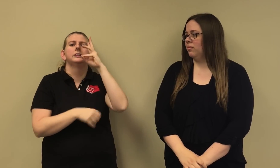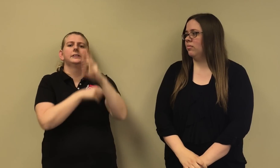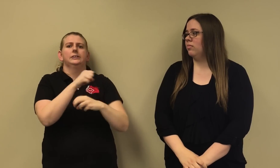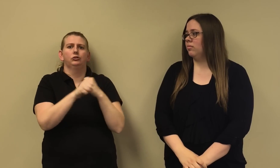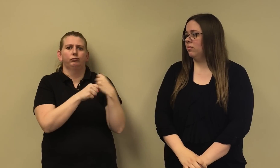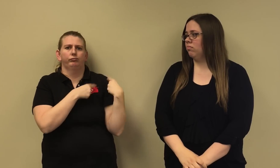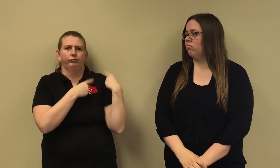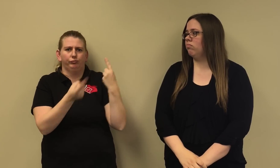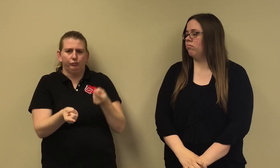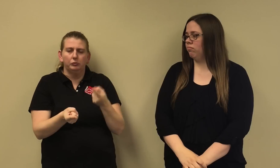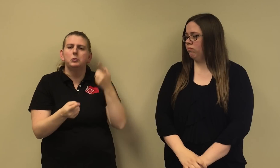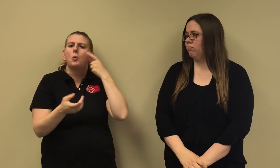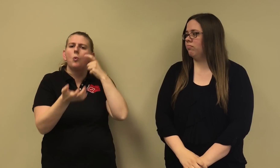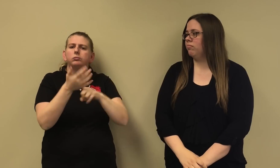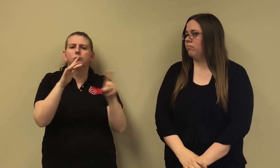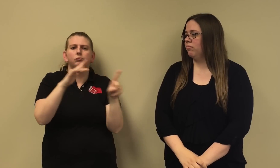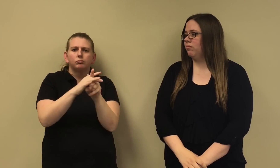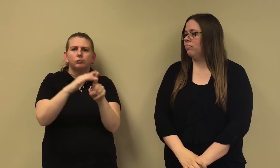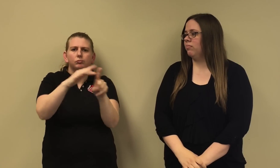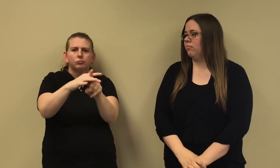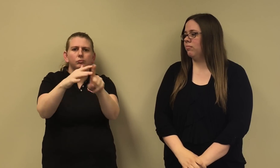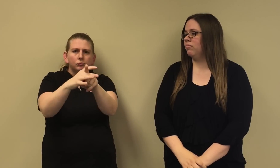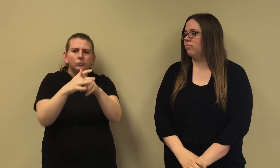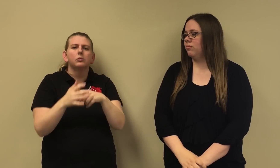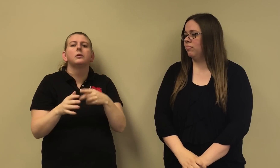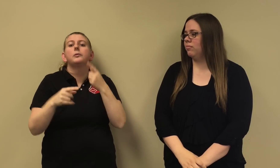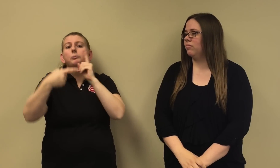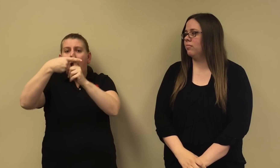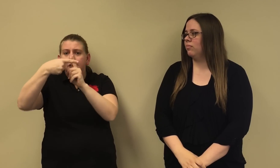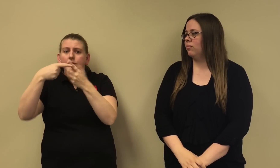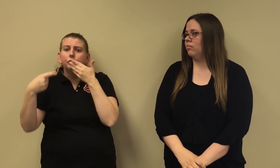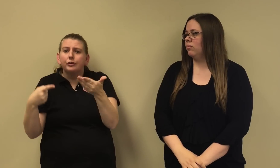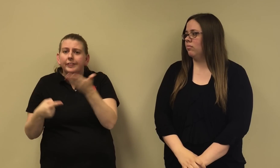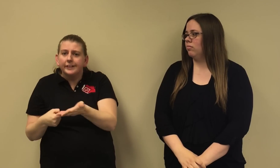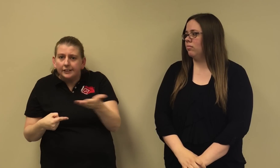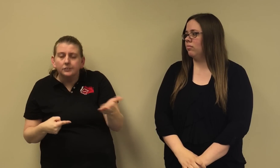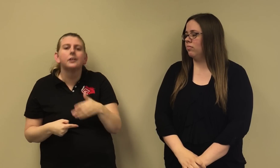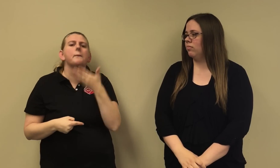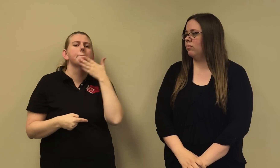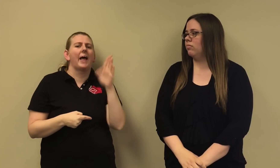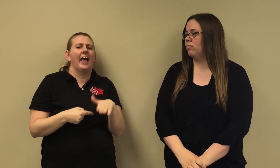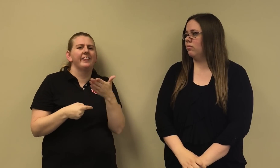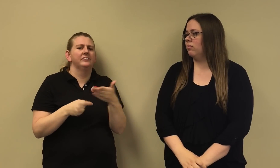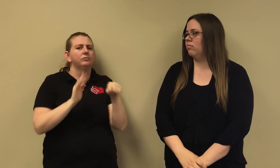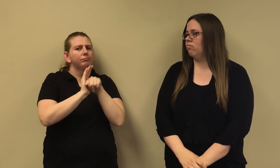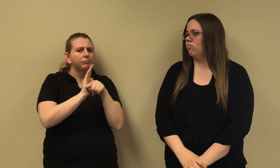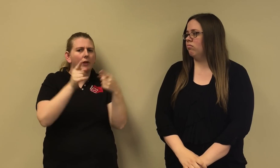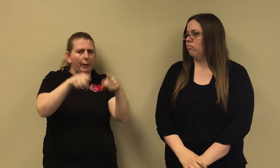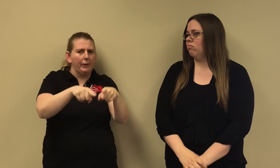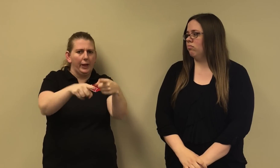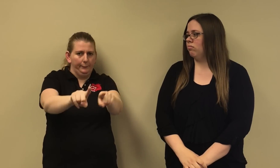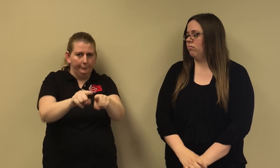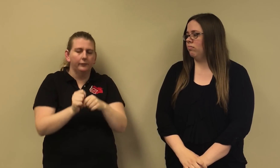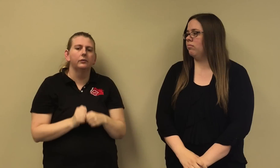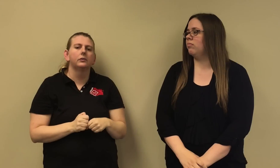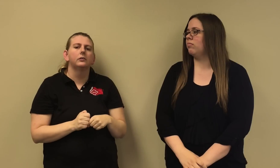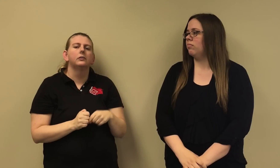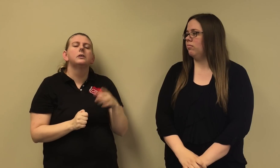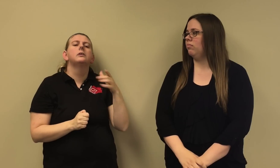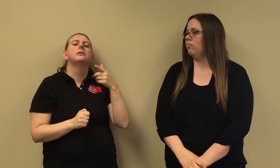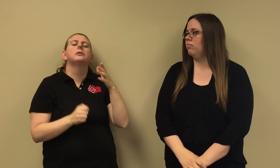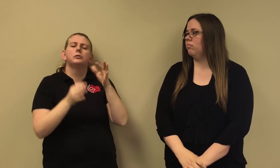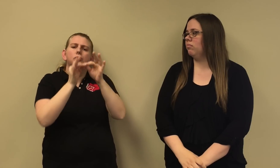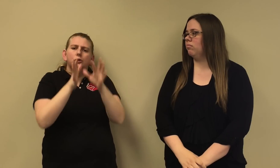Over the years, there has been good and unfortunate situations that has resulted from the law that we have noticed.